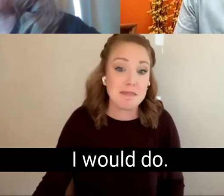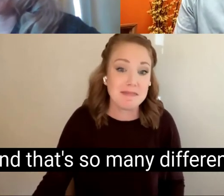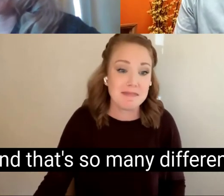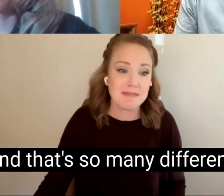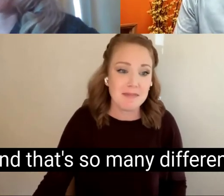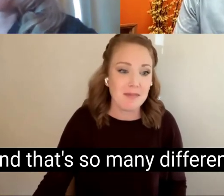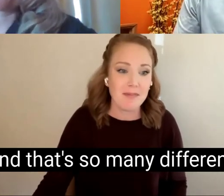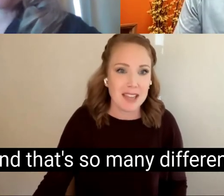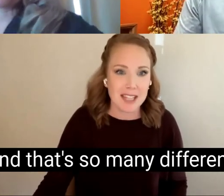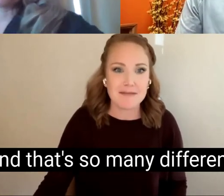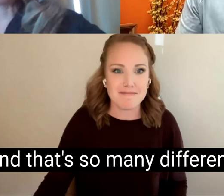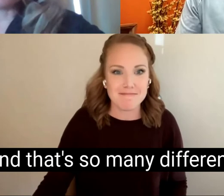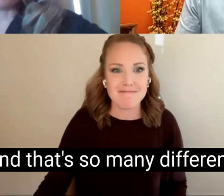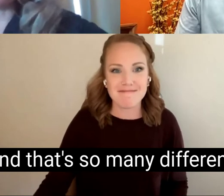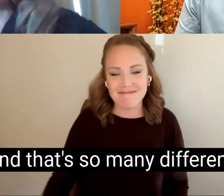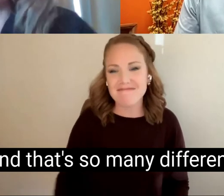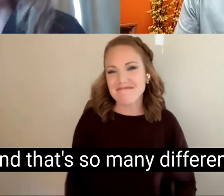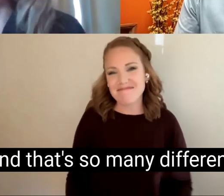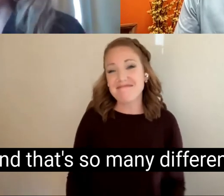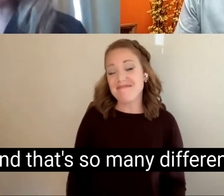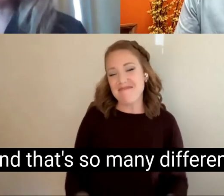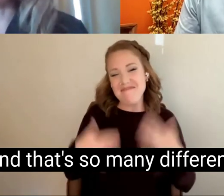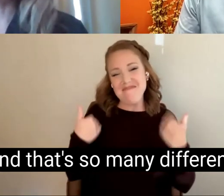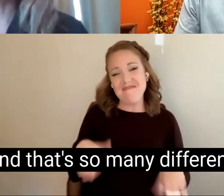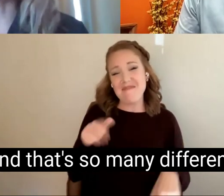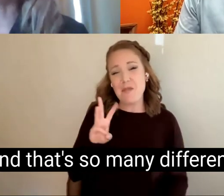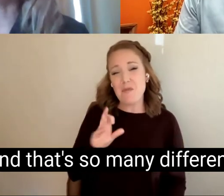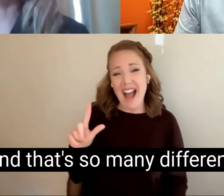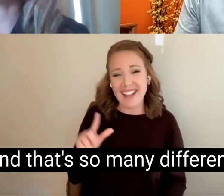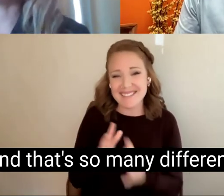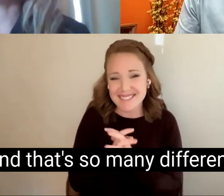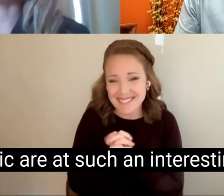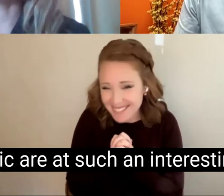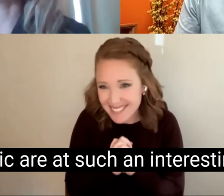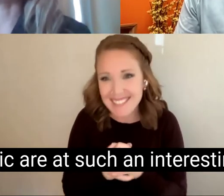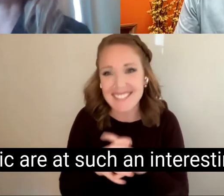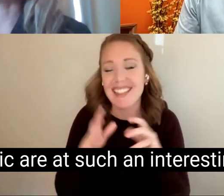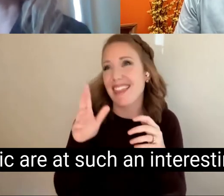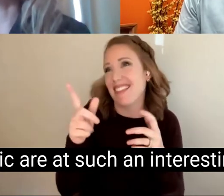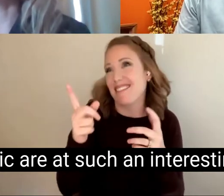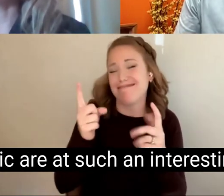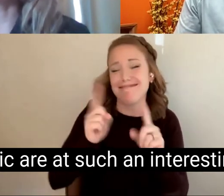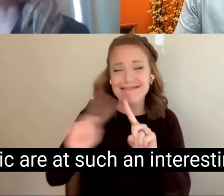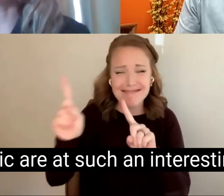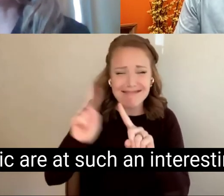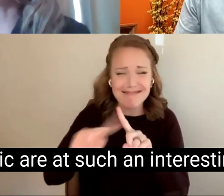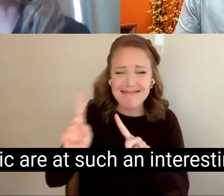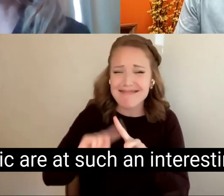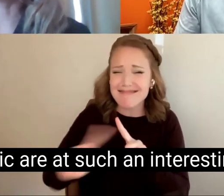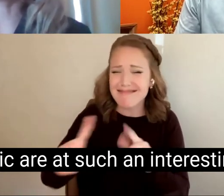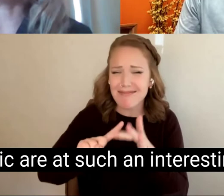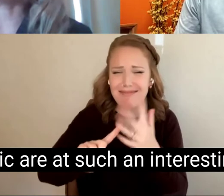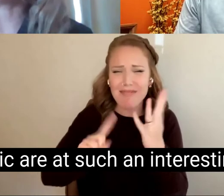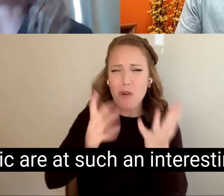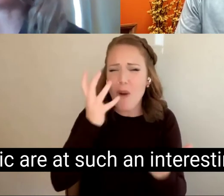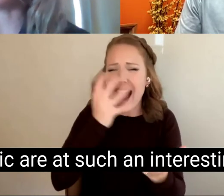Well and that's so many different things and Eric are at such an interesting point,